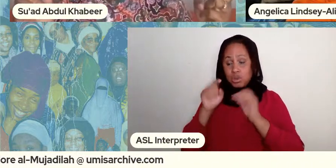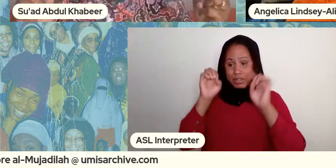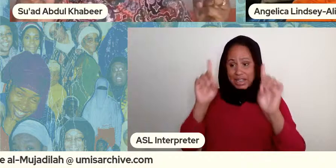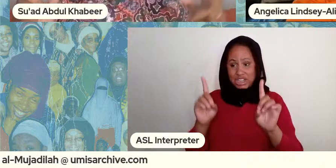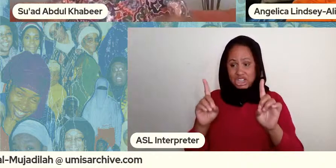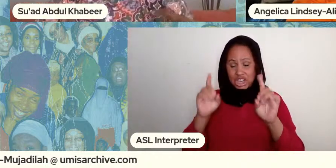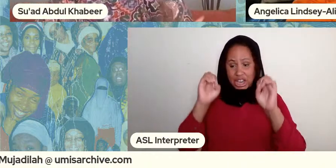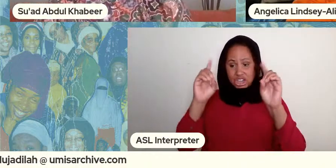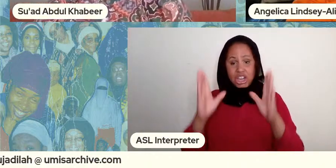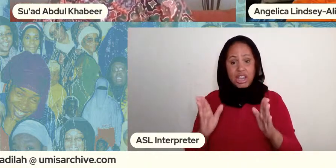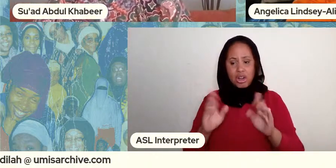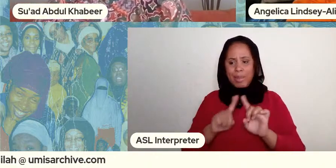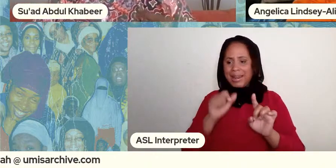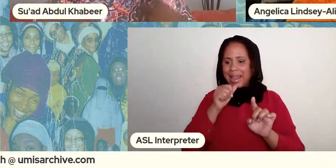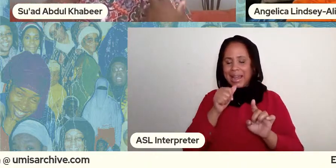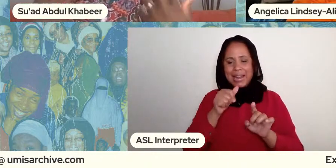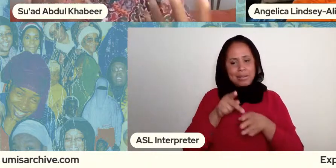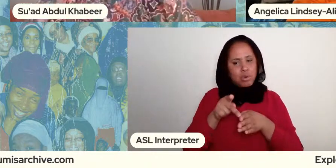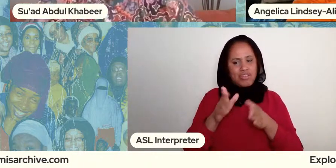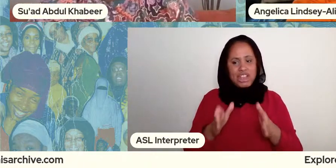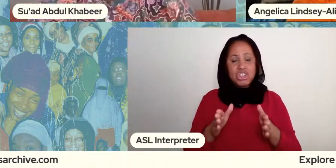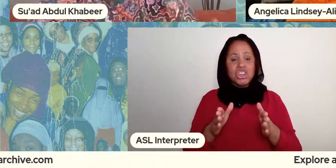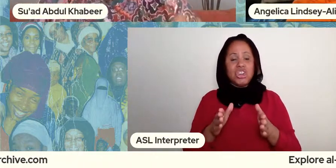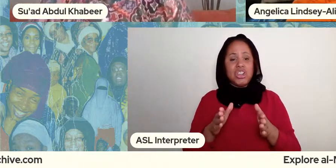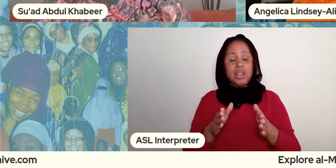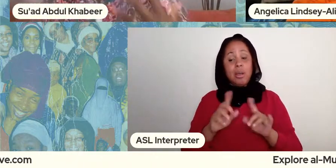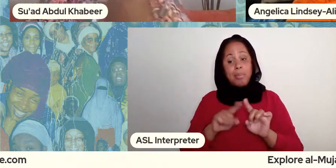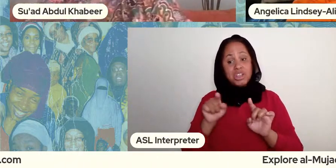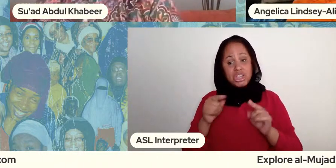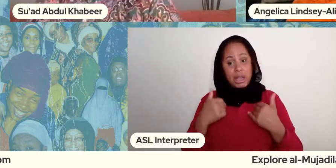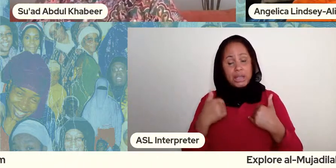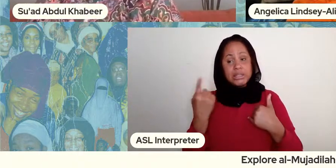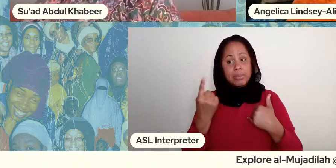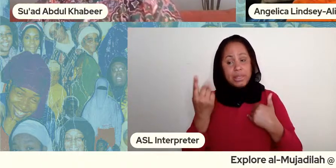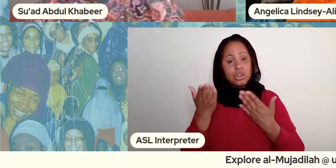right but she sort of you know she has something to offer right that this professor then offers